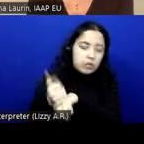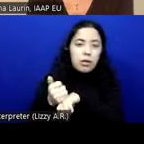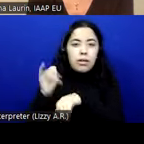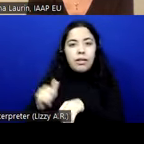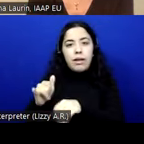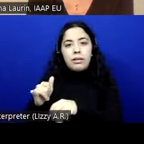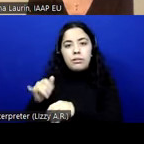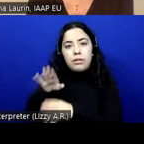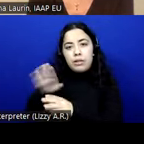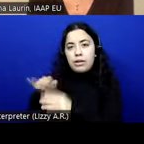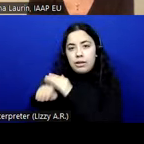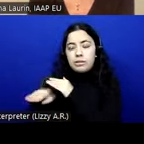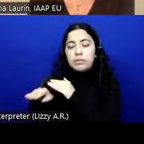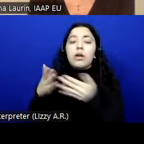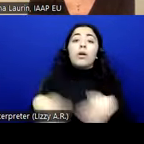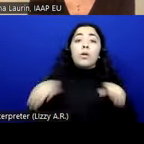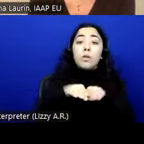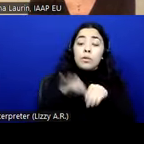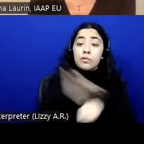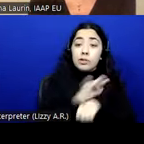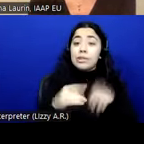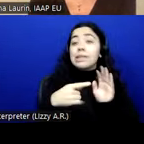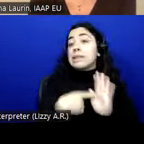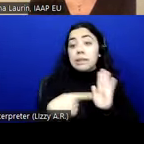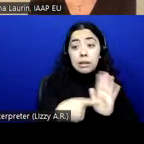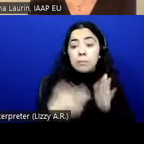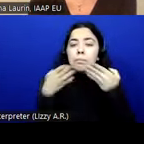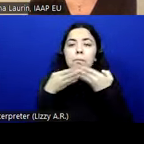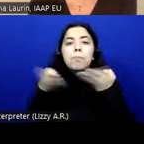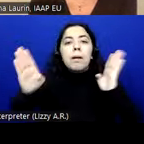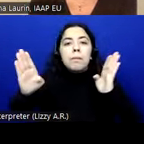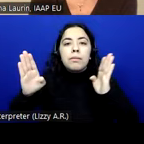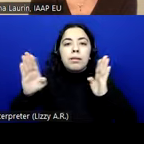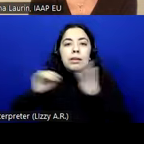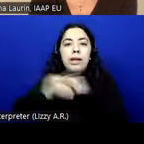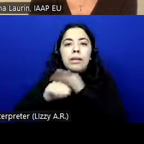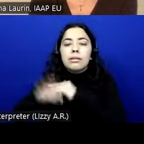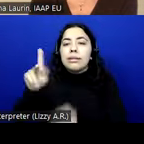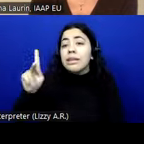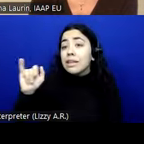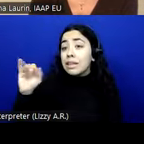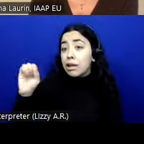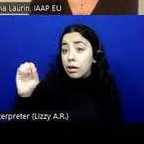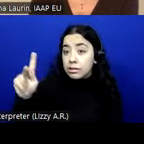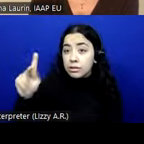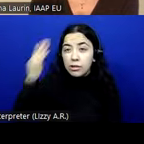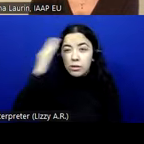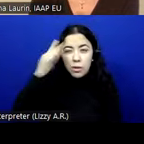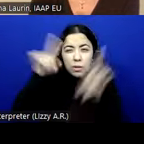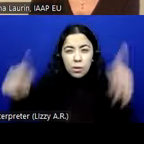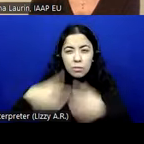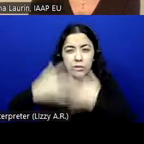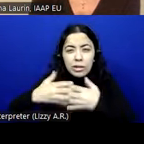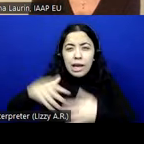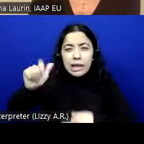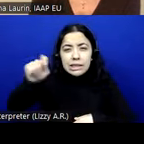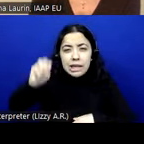functionality could be public access kiosks or an ATM. An ATM is closed. People cannot